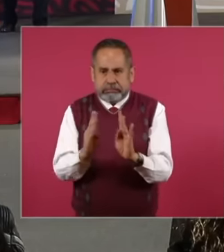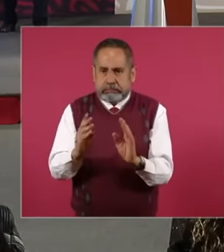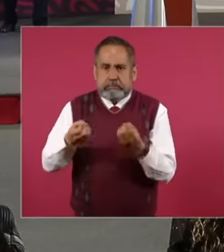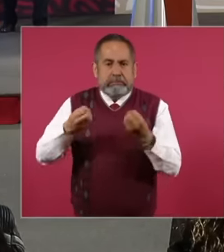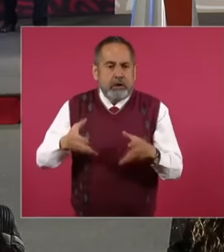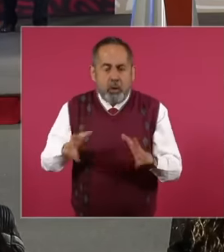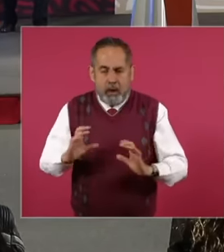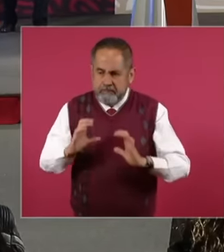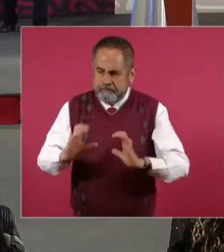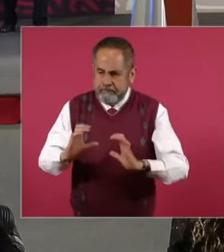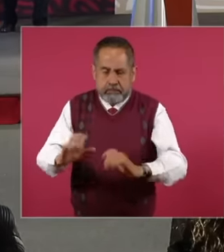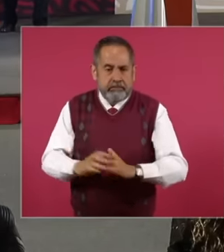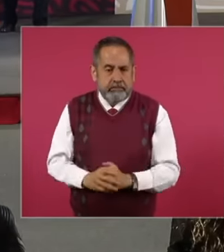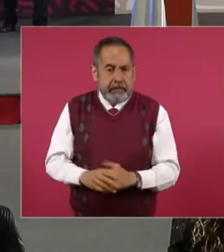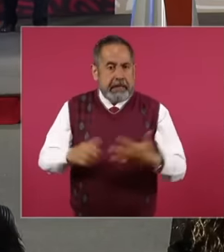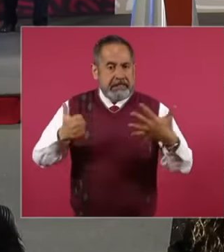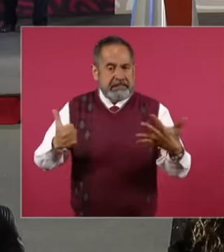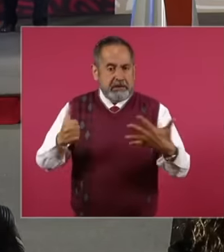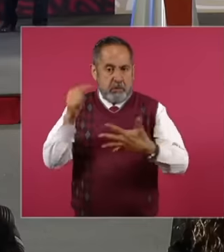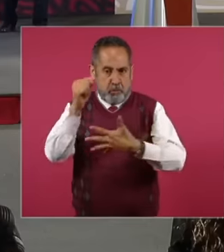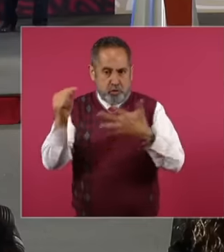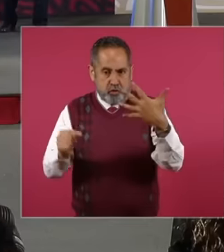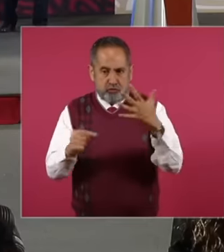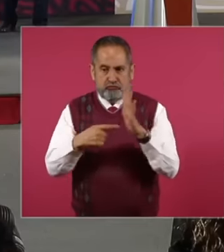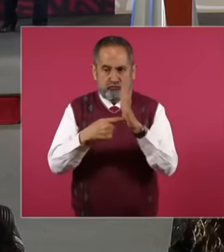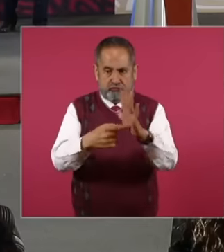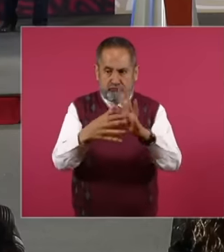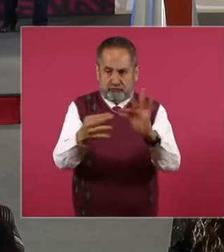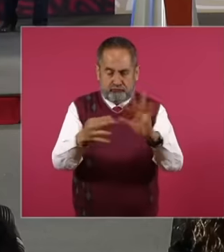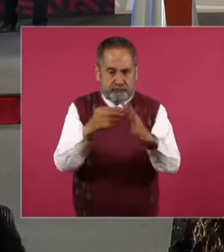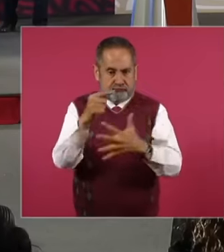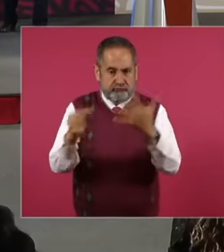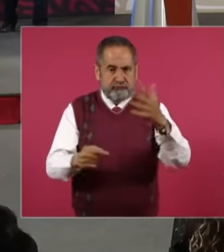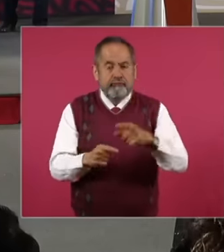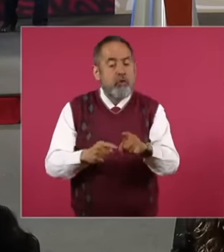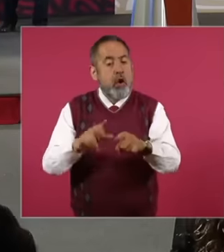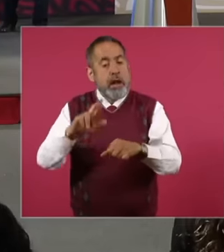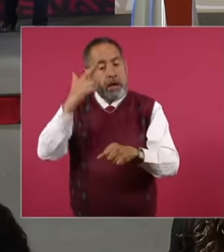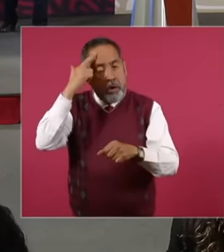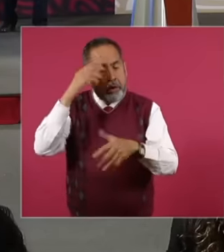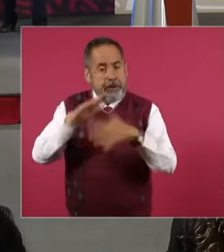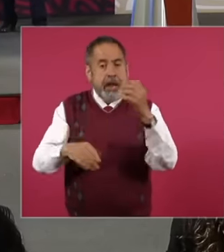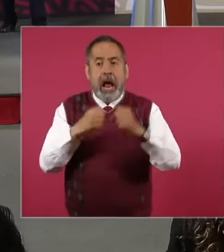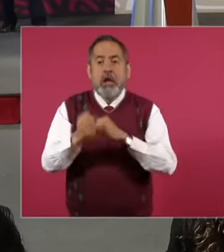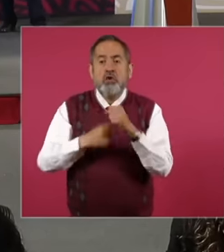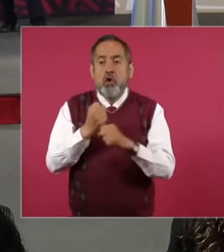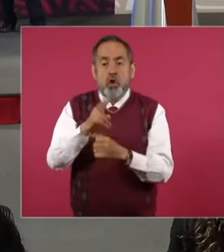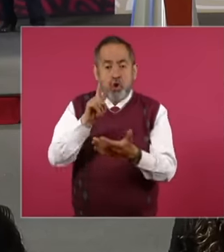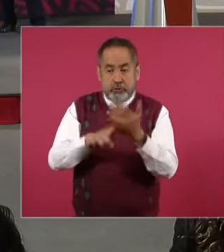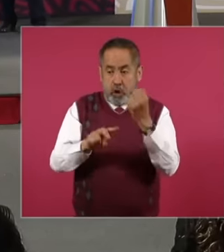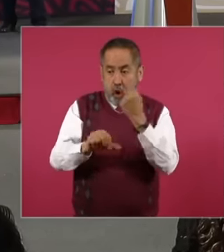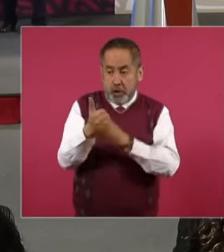is made up of six points next please remember that as of 2011 there is a record